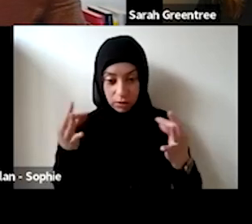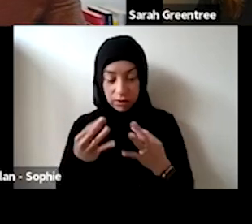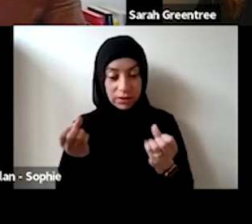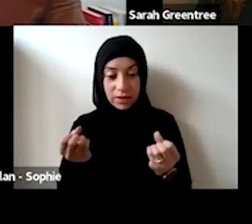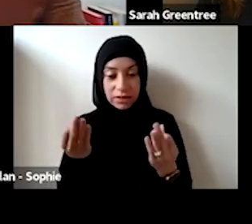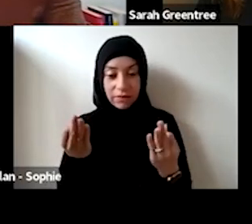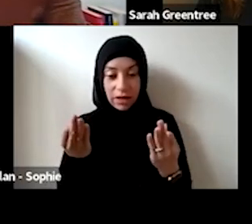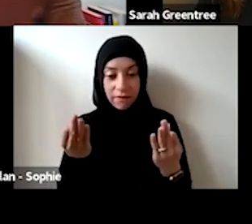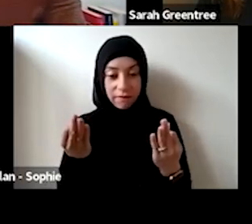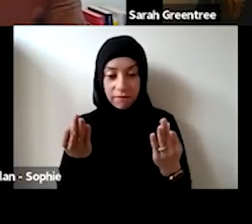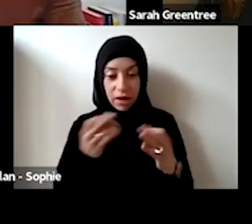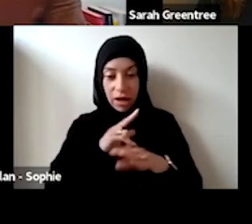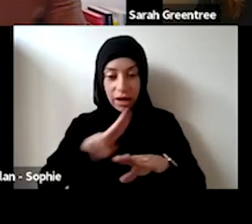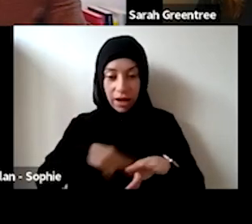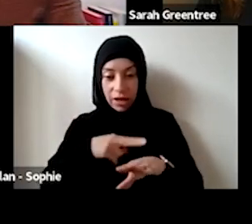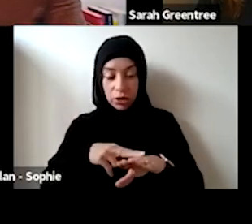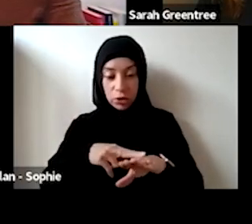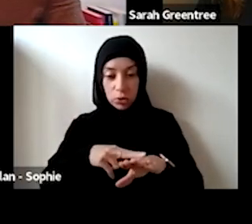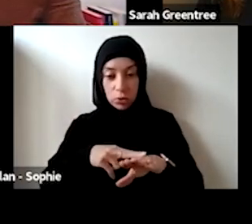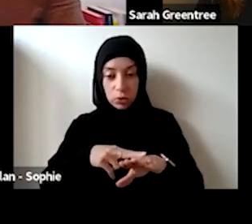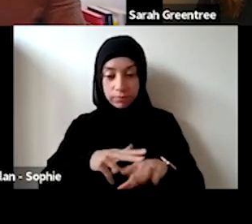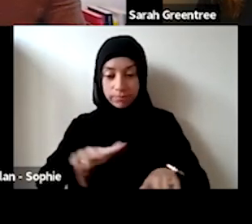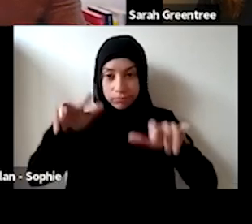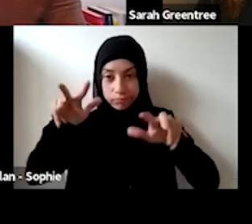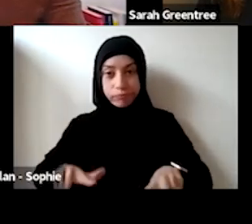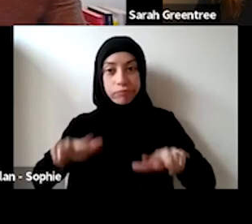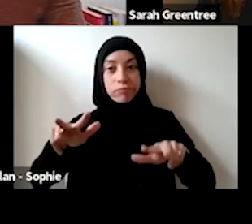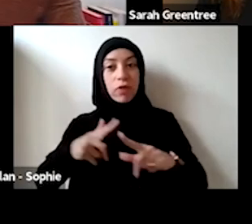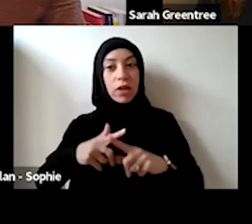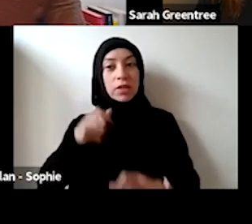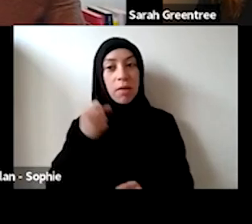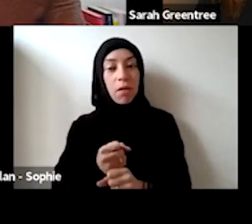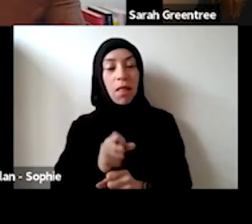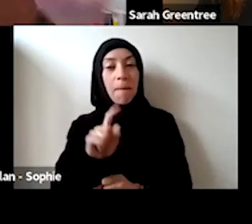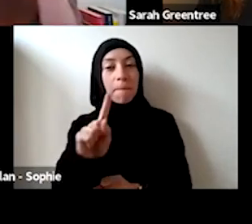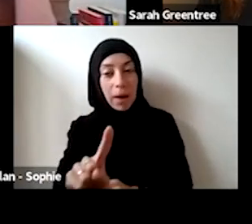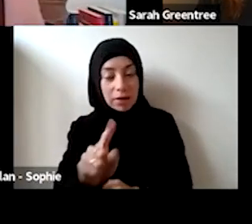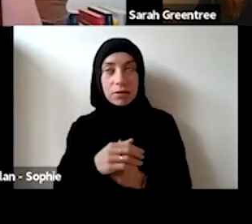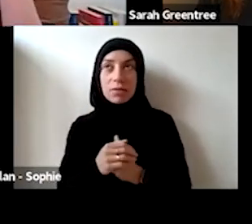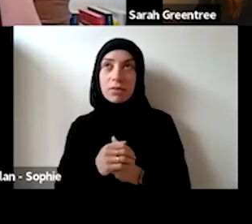a national footprint if you like. ANDY DONOVAN: But I suppose it needs to be